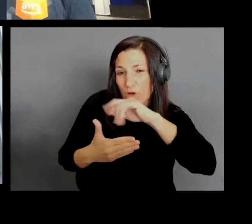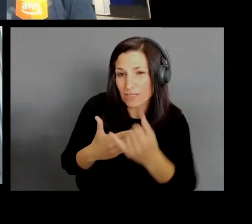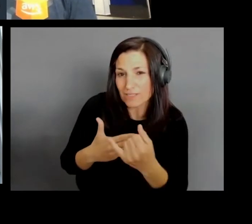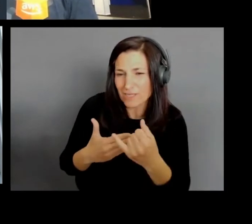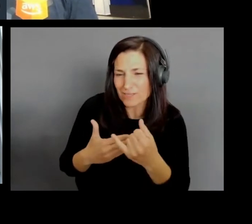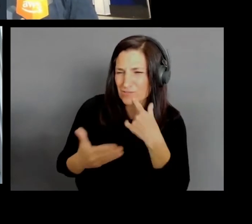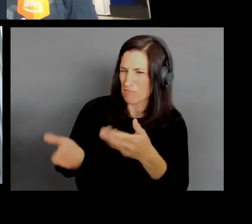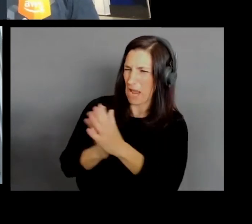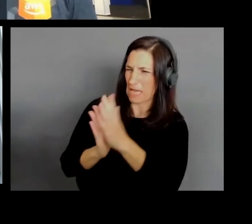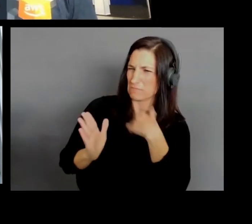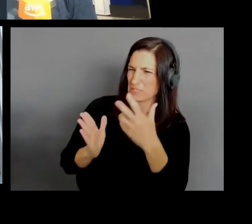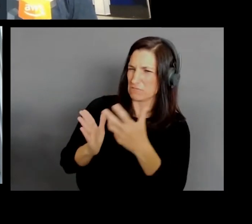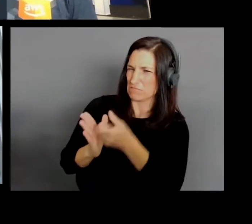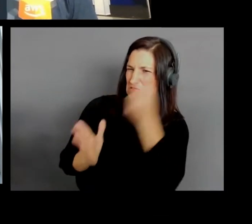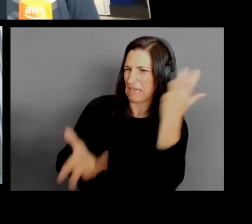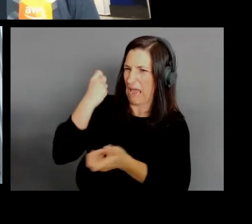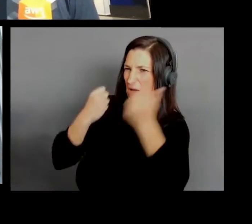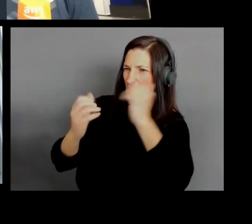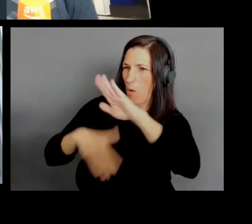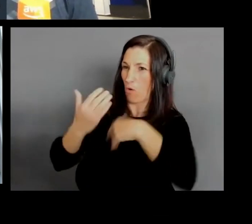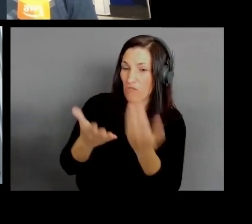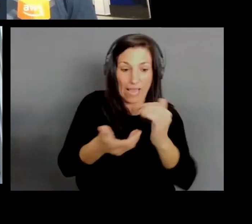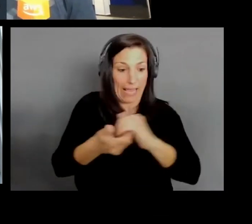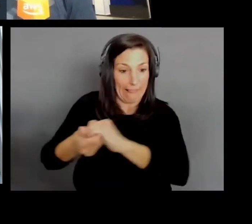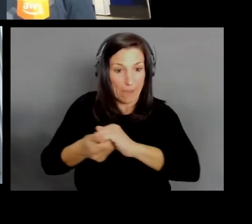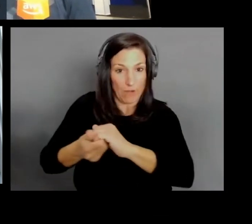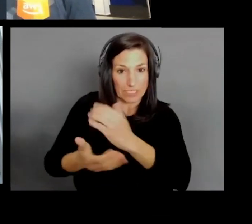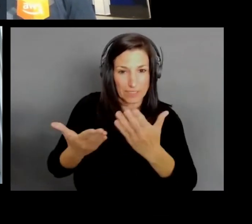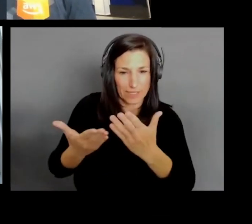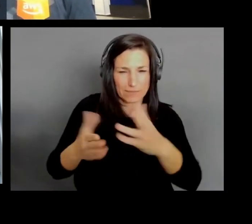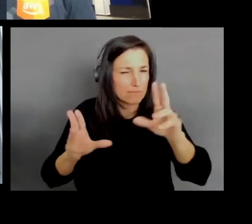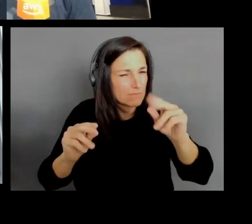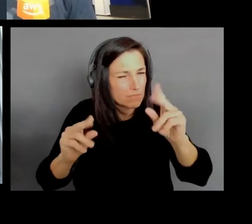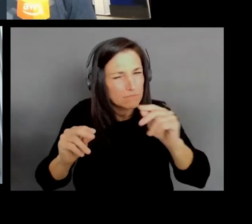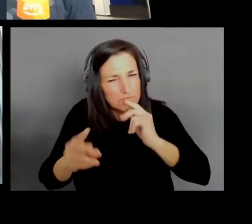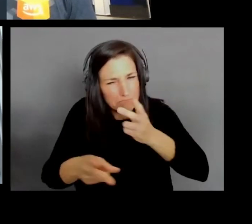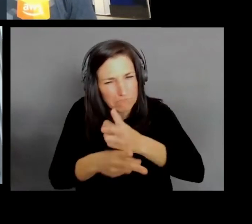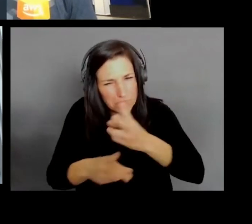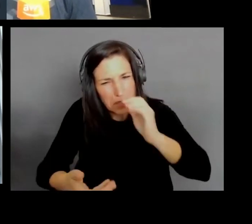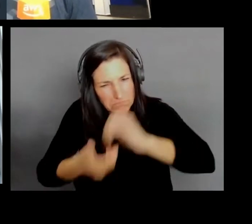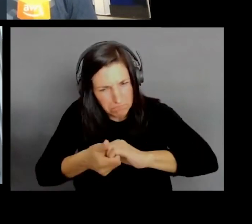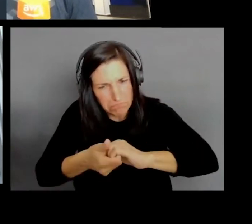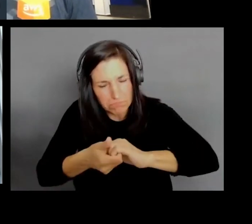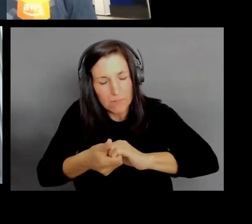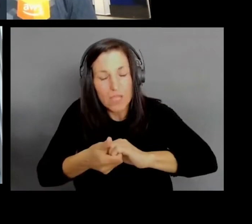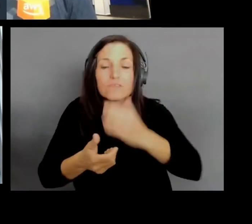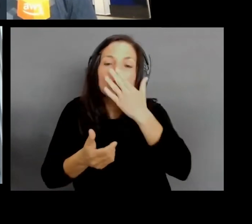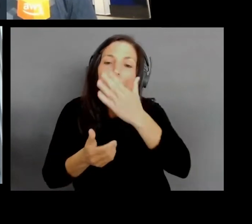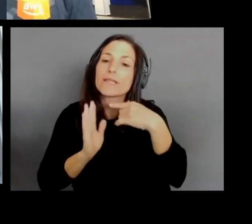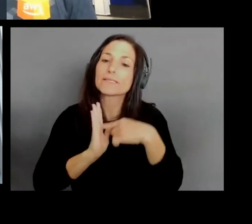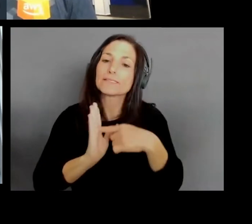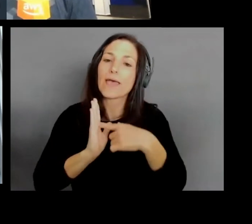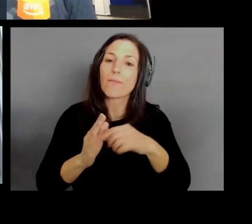And that's not the case. Good examples are, well there's a great example at the summit right now